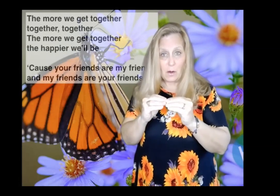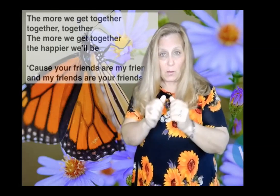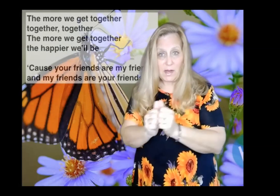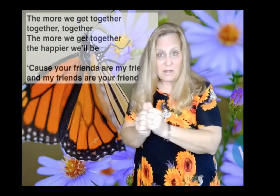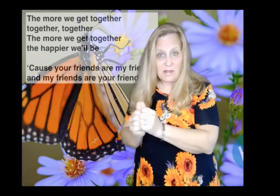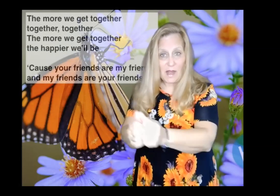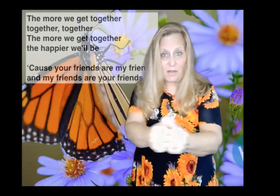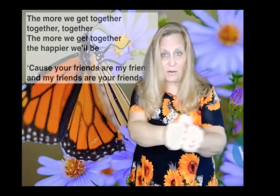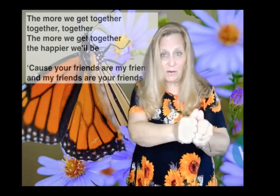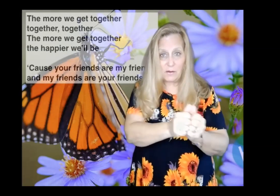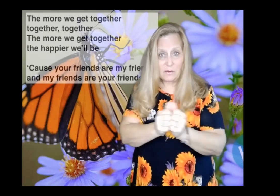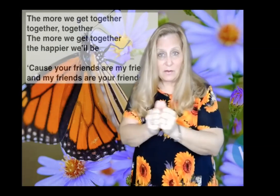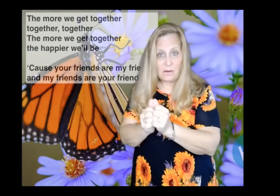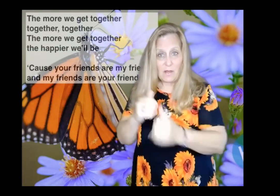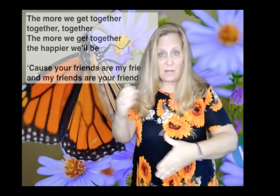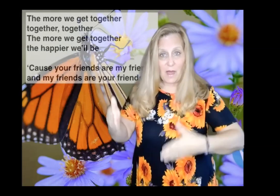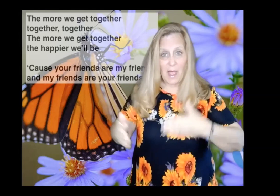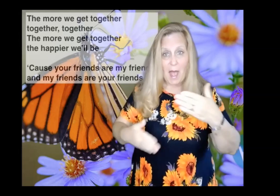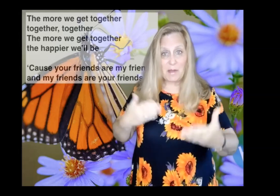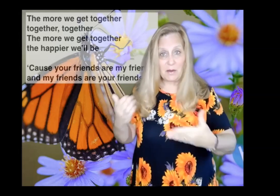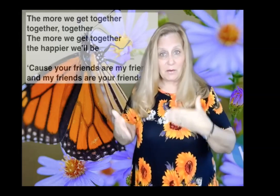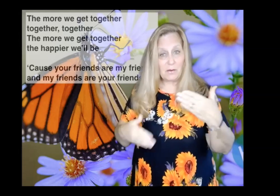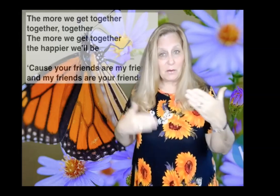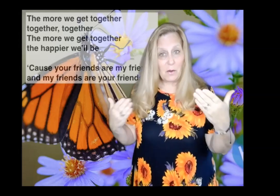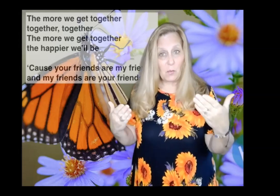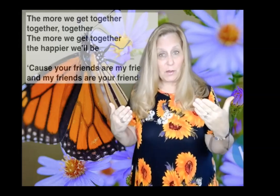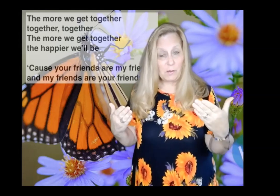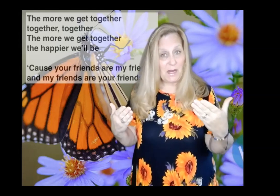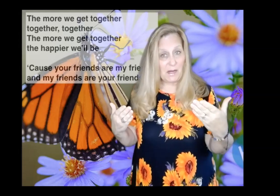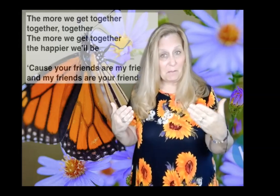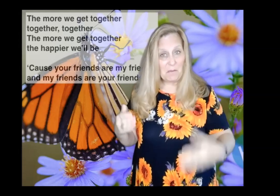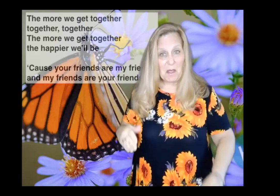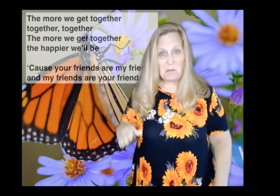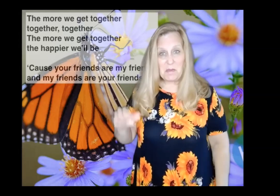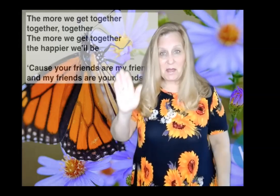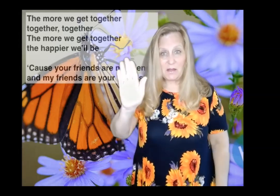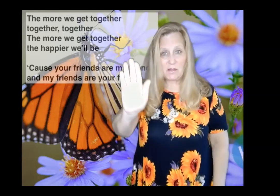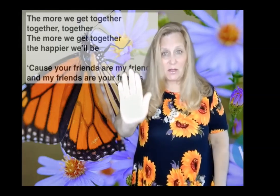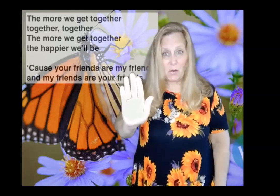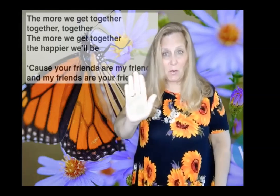HCLS Instructor: We get "together," the "happier" we'll be because your